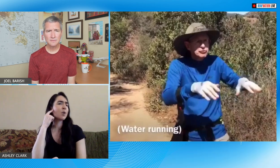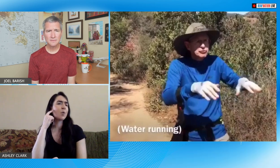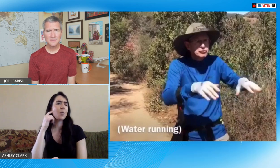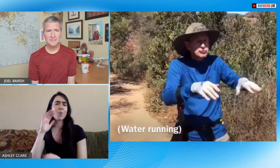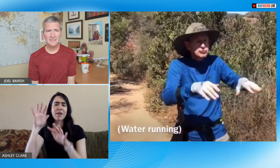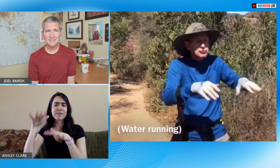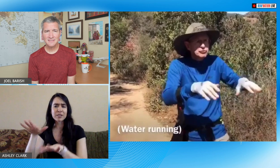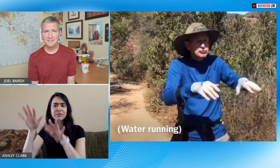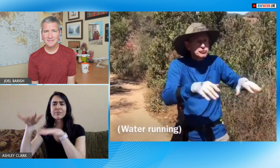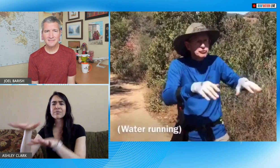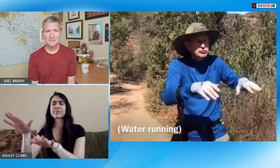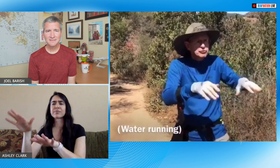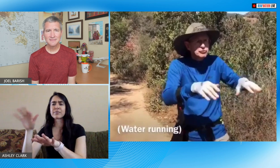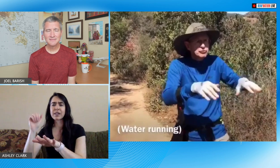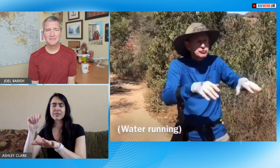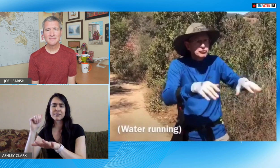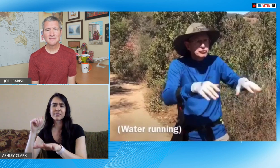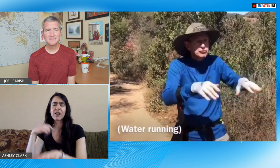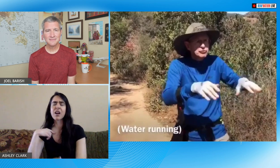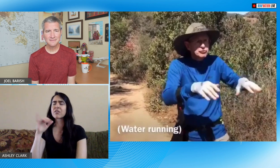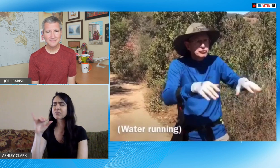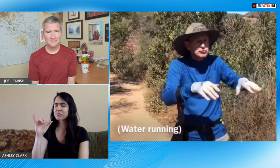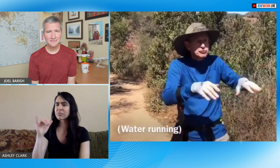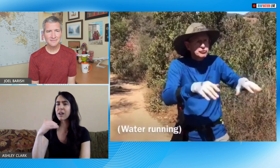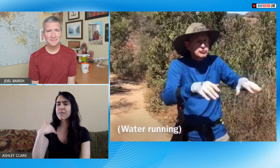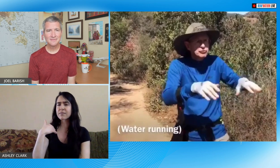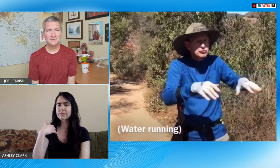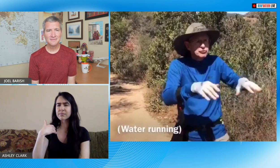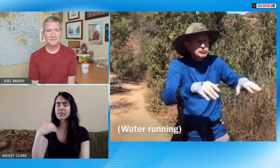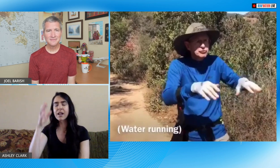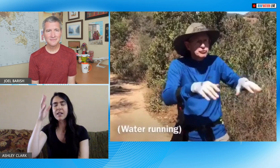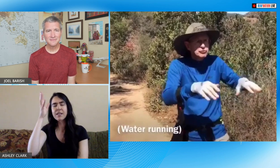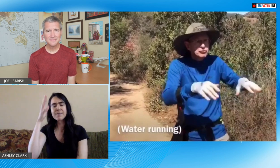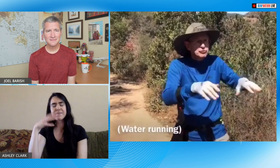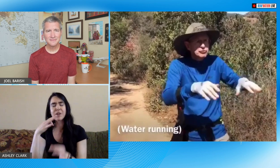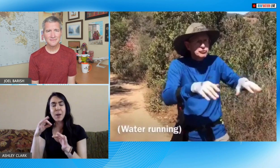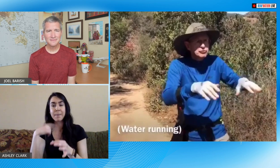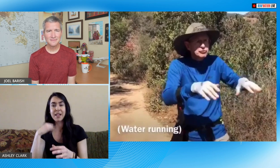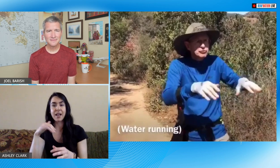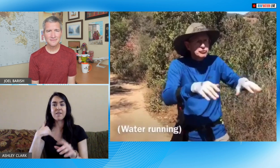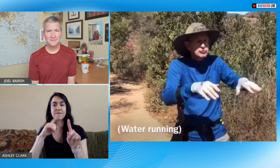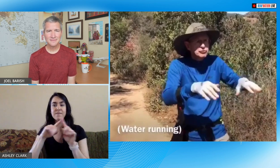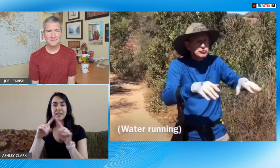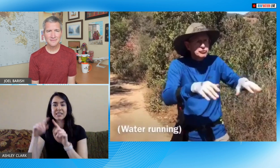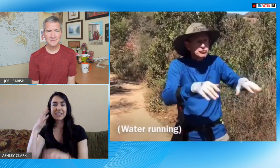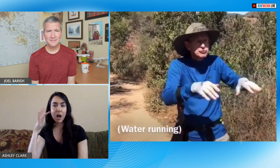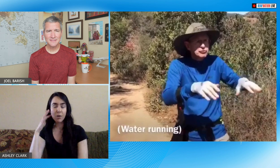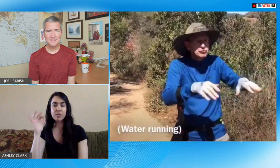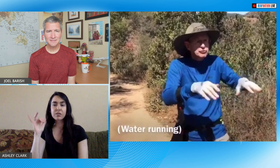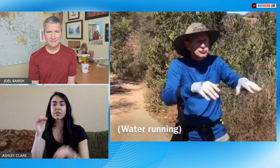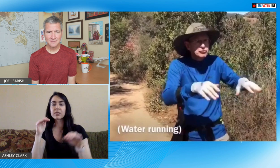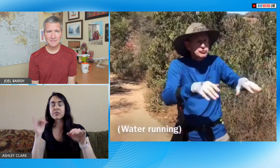my dad will say you know I hear the waves I can hear this and that and he